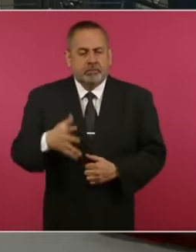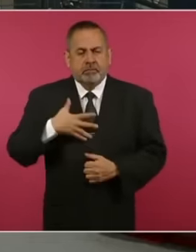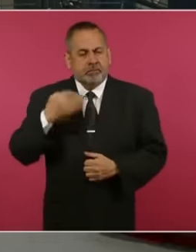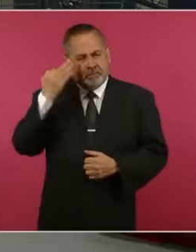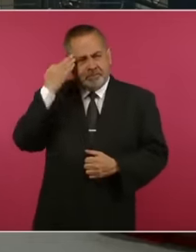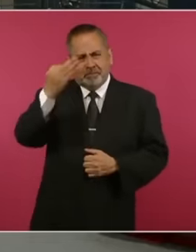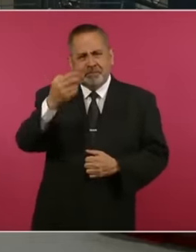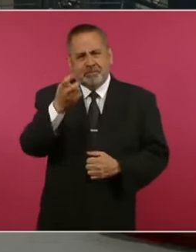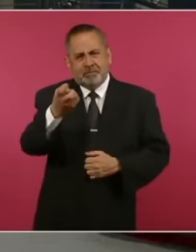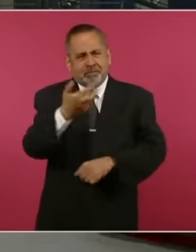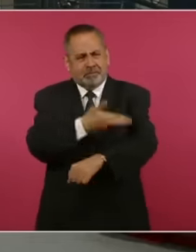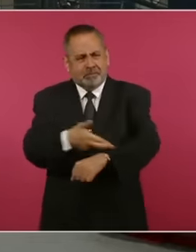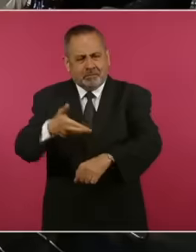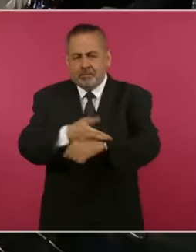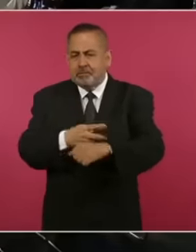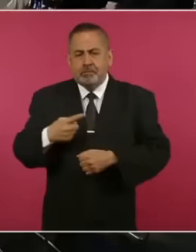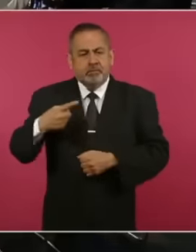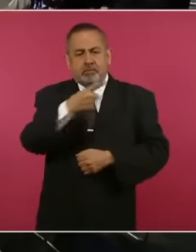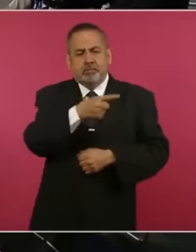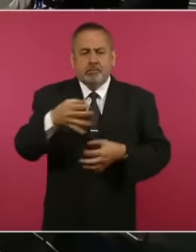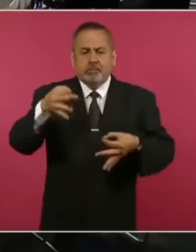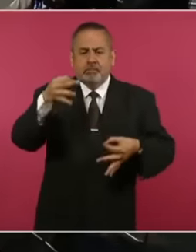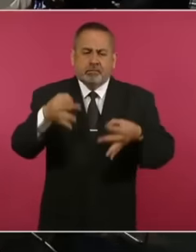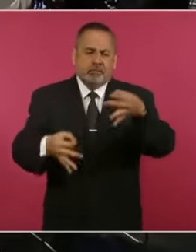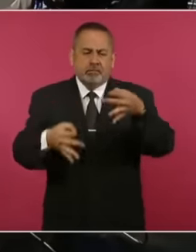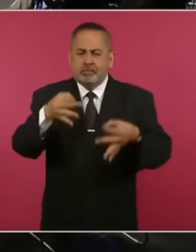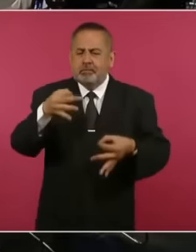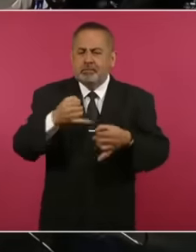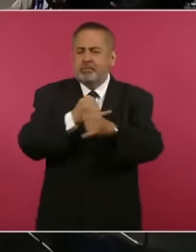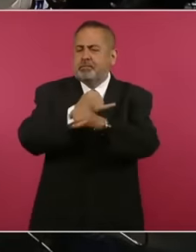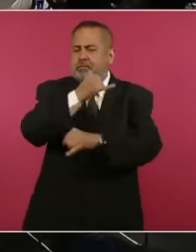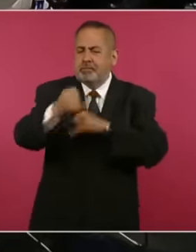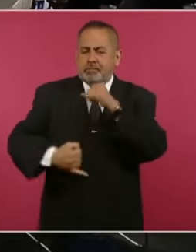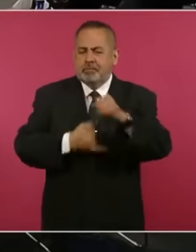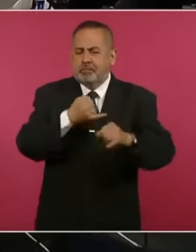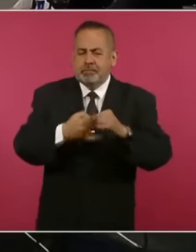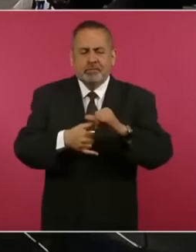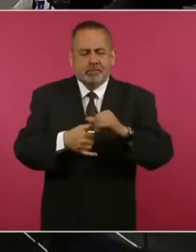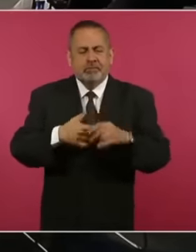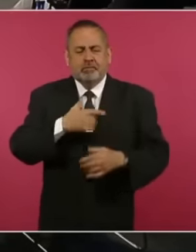this before the International Court of Justice and the second also for the chancellor is in